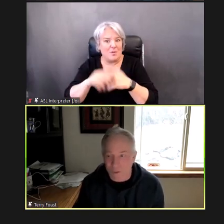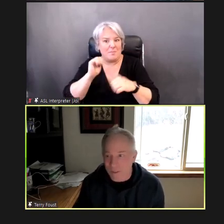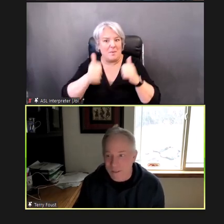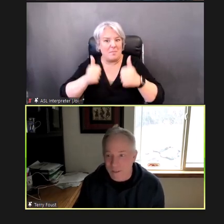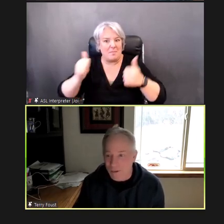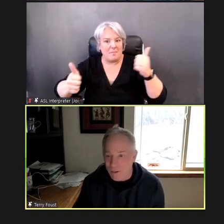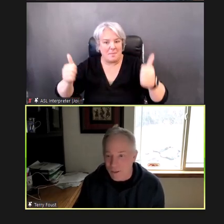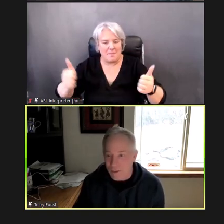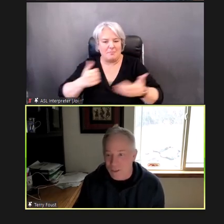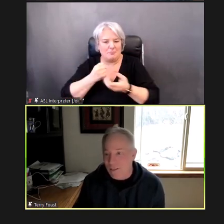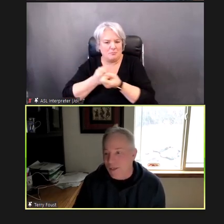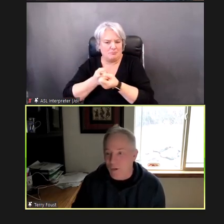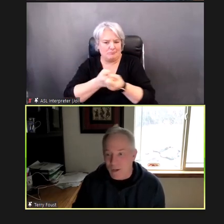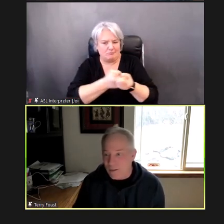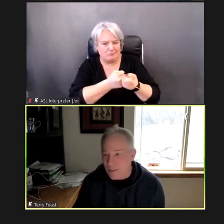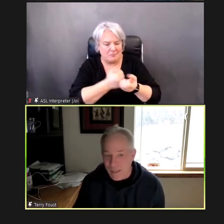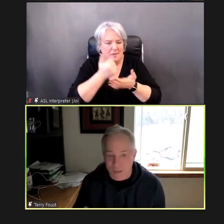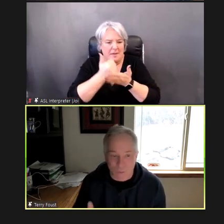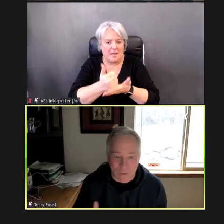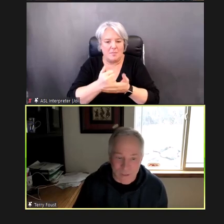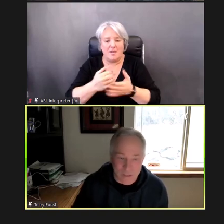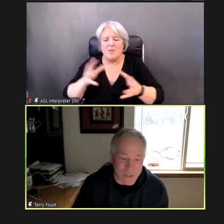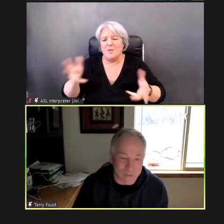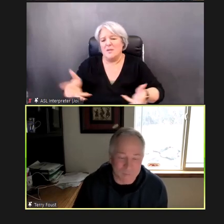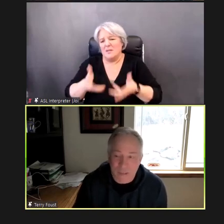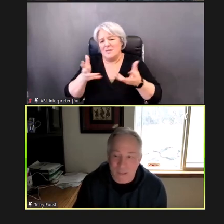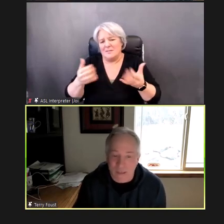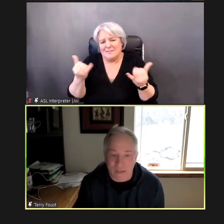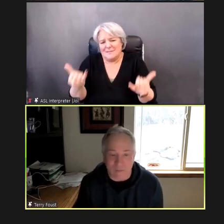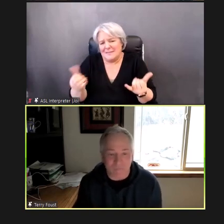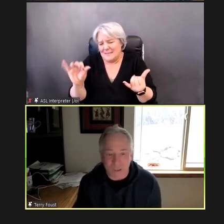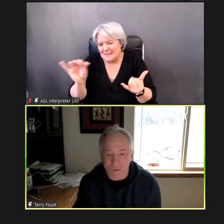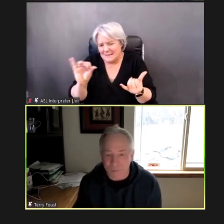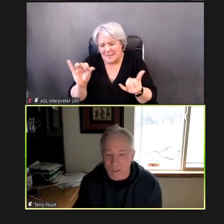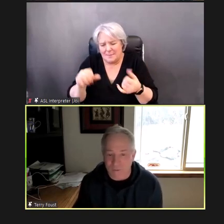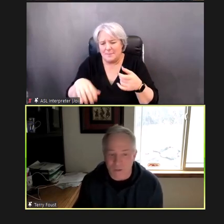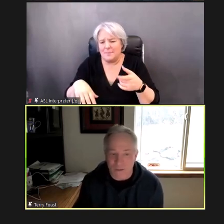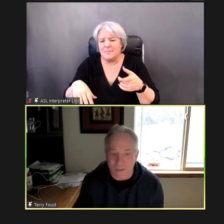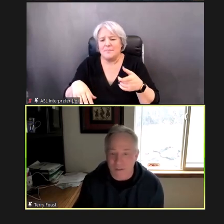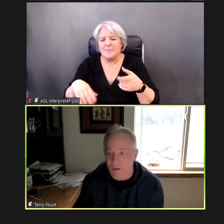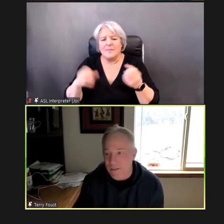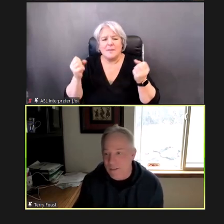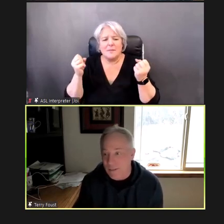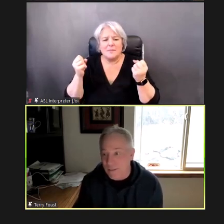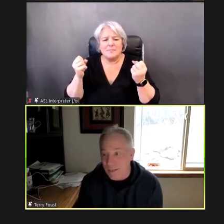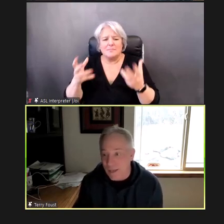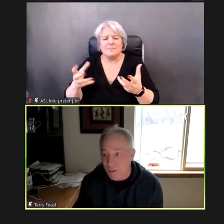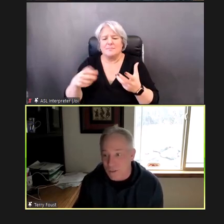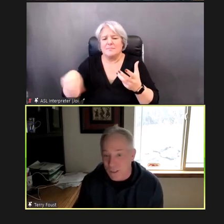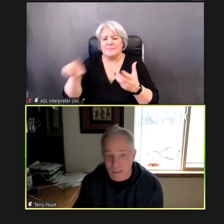we are today. With the huge amount of interest that there is in establishing -- and maintaining --